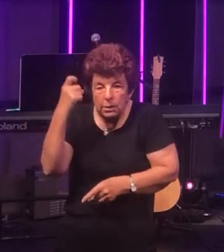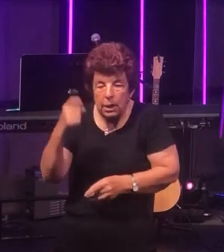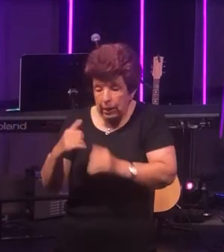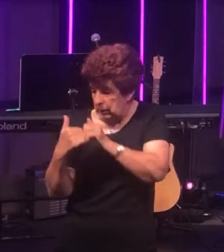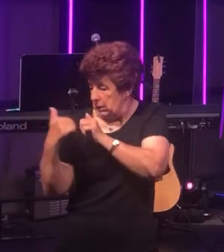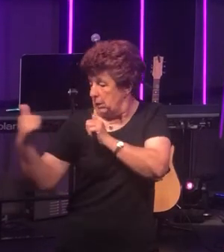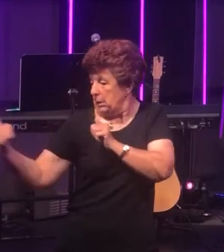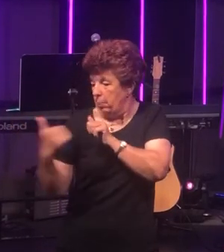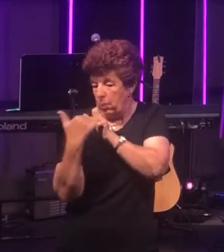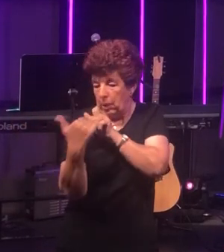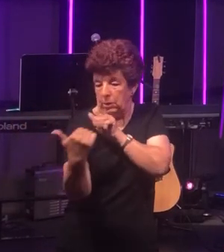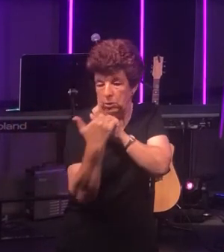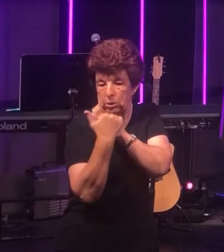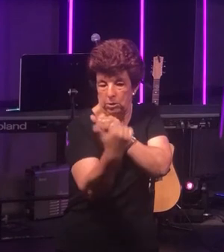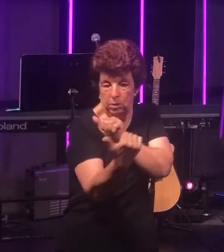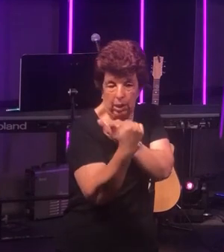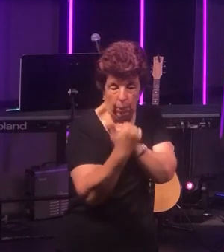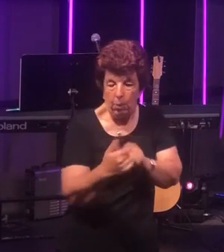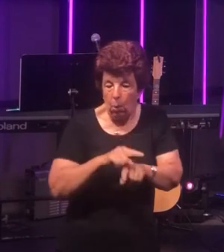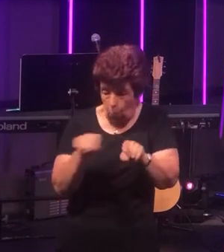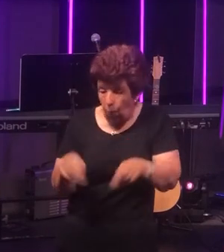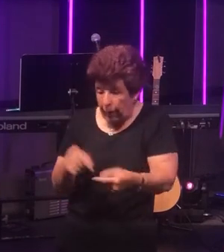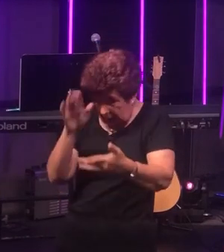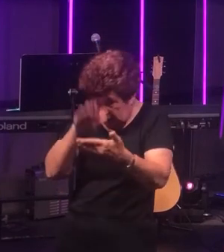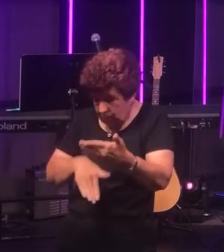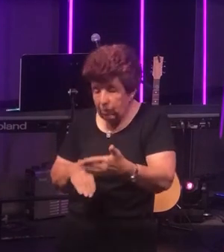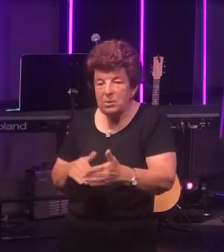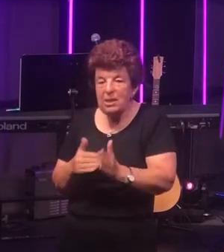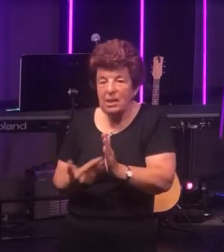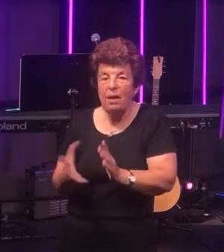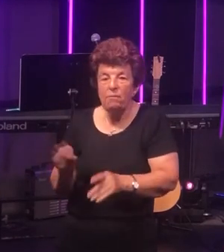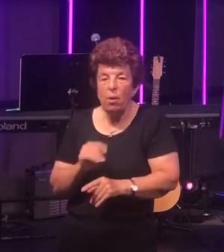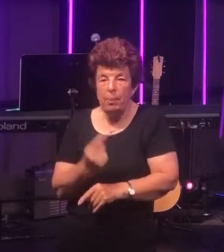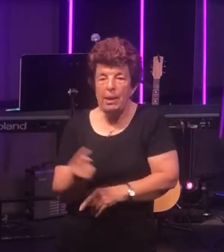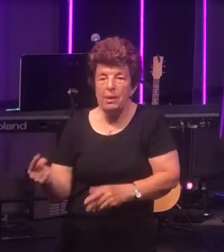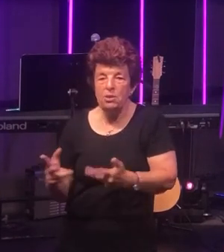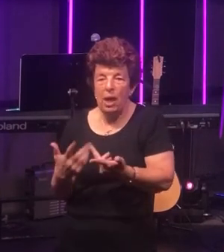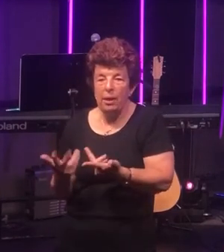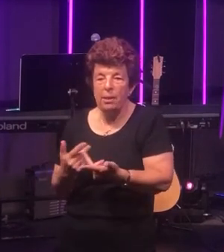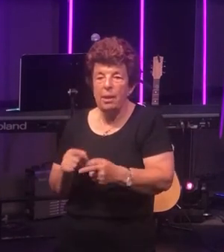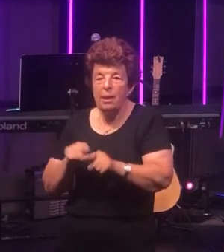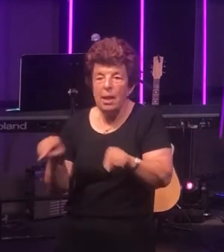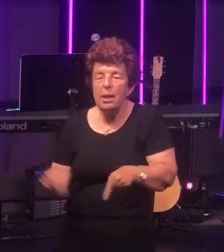which we are experiencing today from each other that our society is